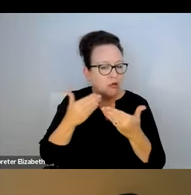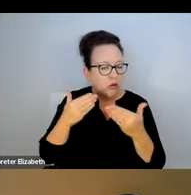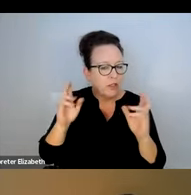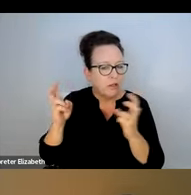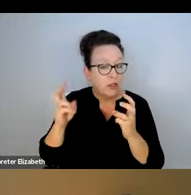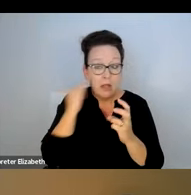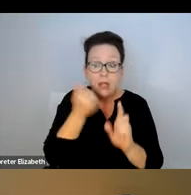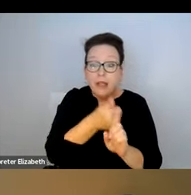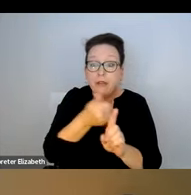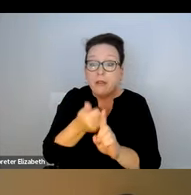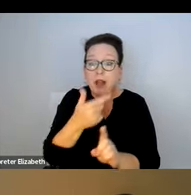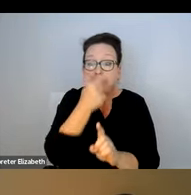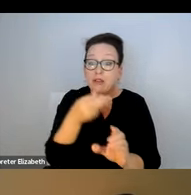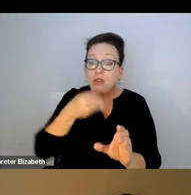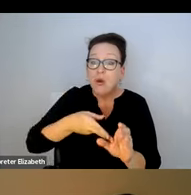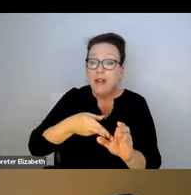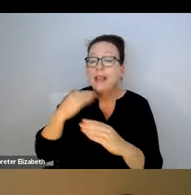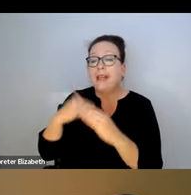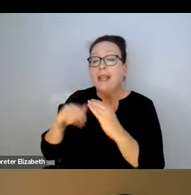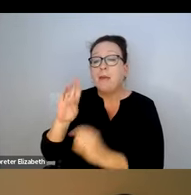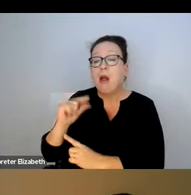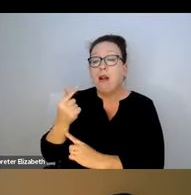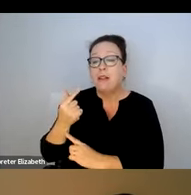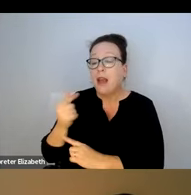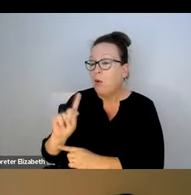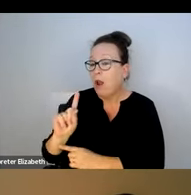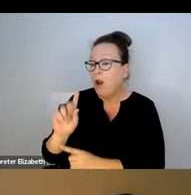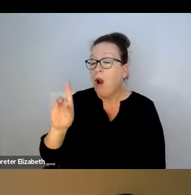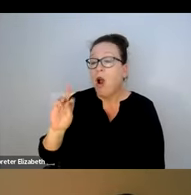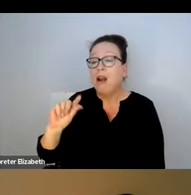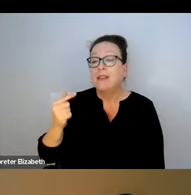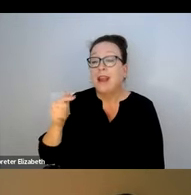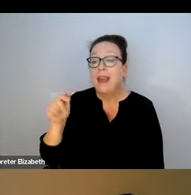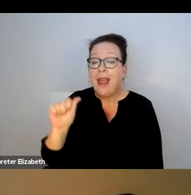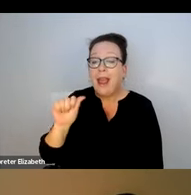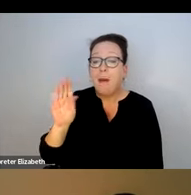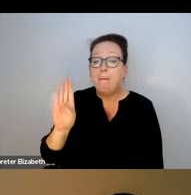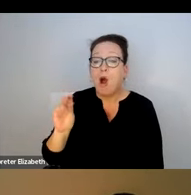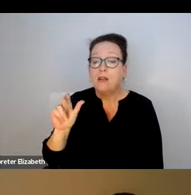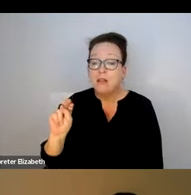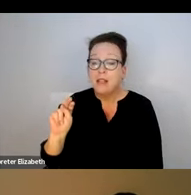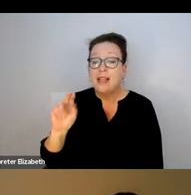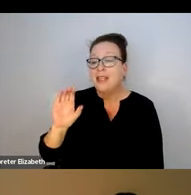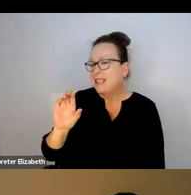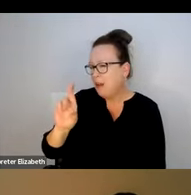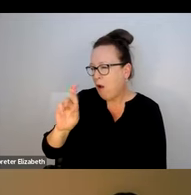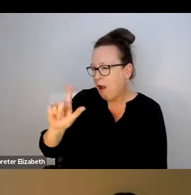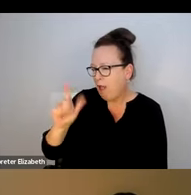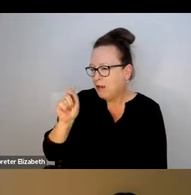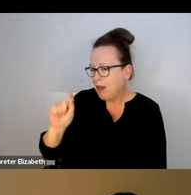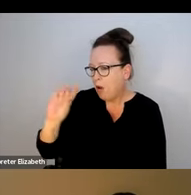SERVICE ANIMAL REFUSAL ISSUE AND IF ANY OF YOU ARE INTERESTED IN JOINING, PLEASE SEND R-TAG